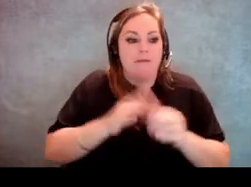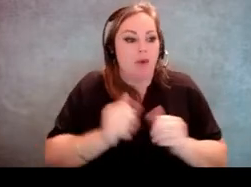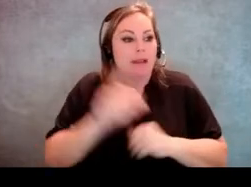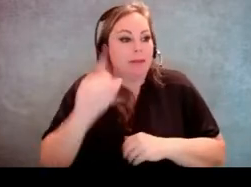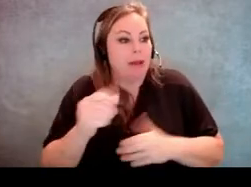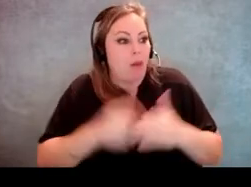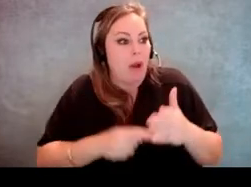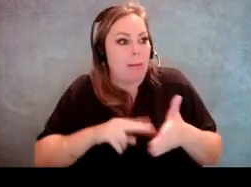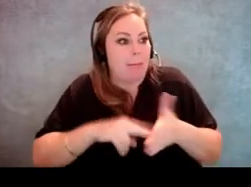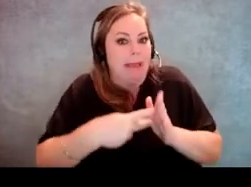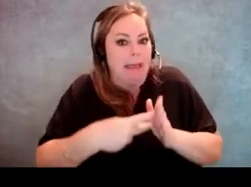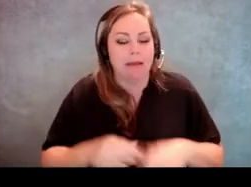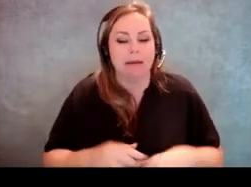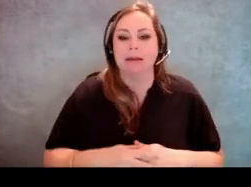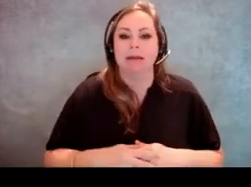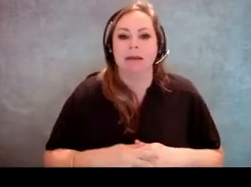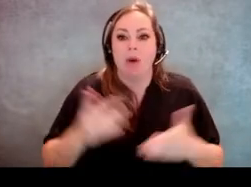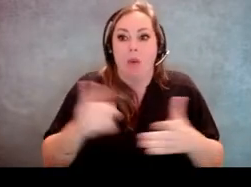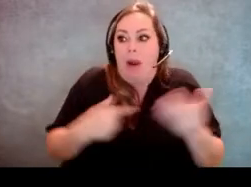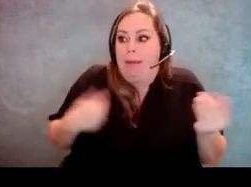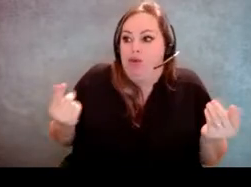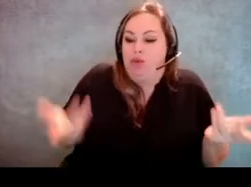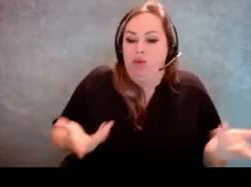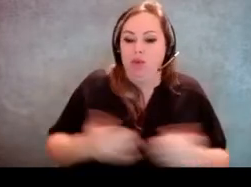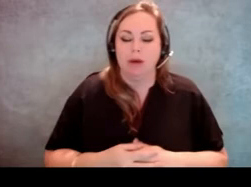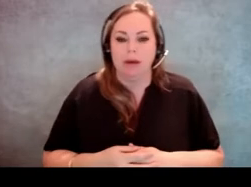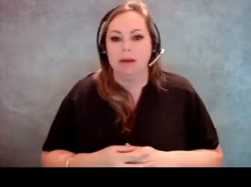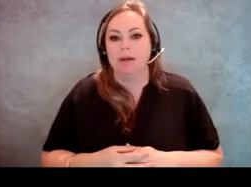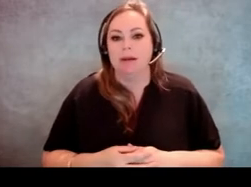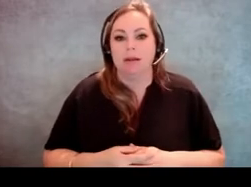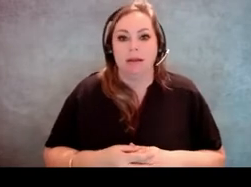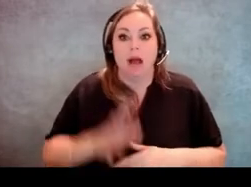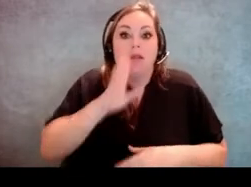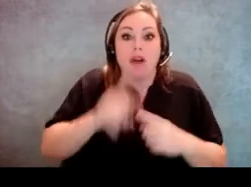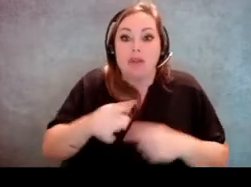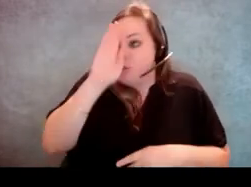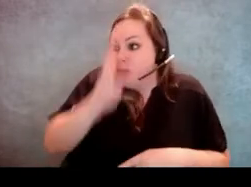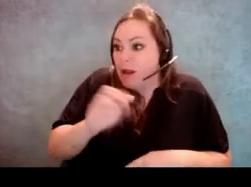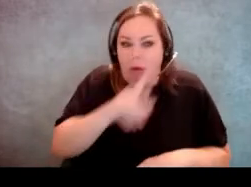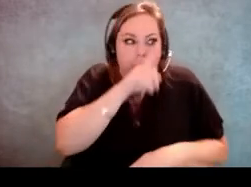What does that mean? And what am I supposed to do? And should I talk to them or not talk to them or whatever.